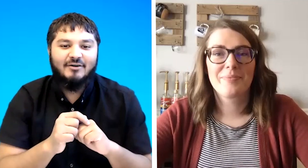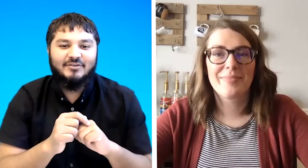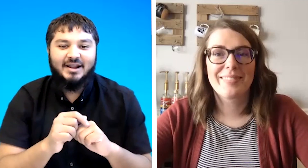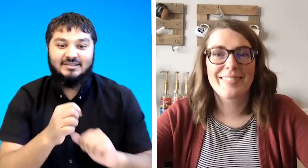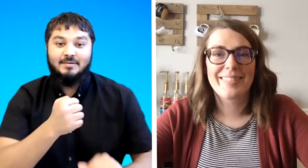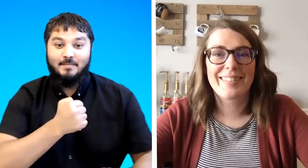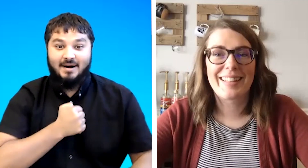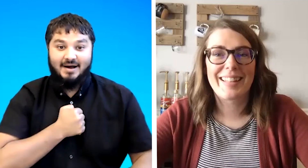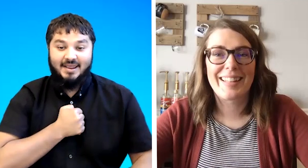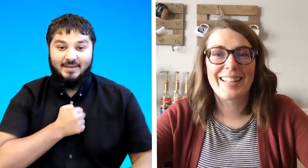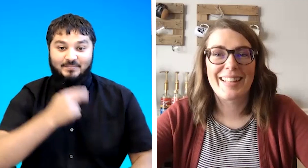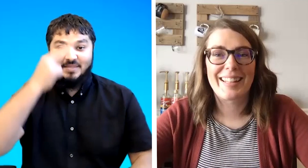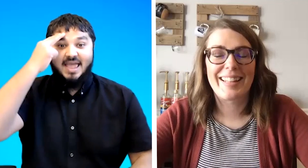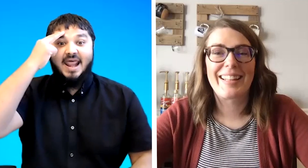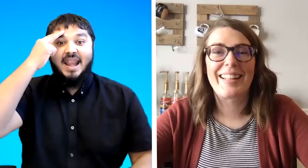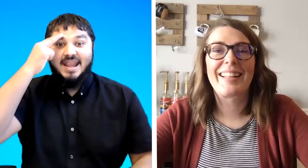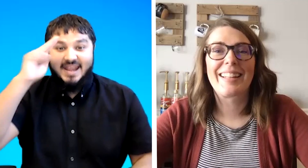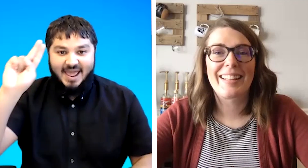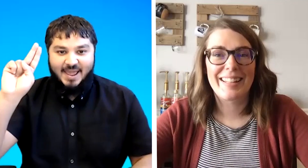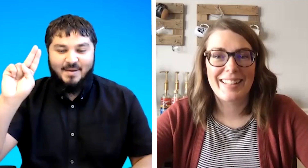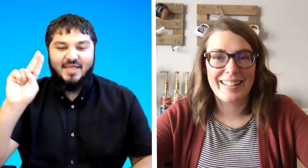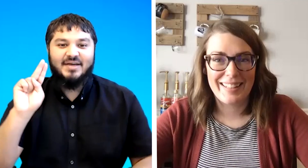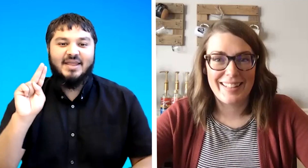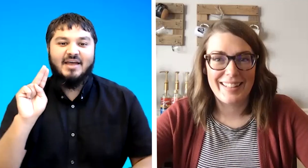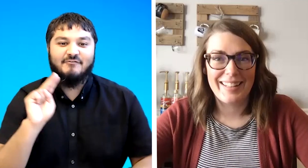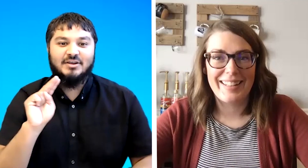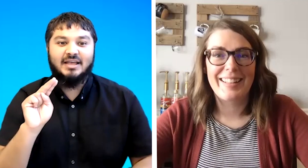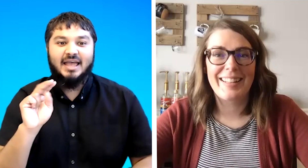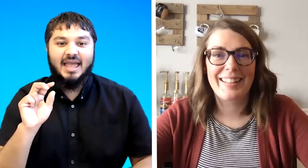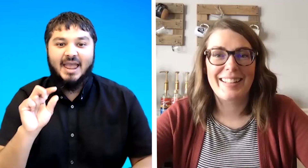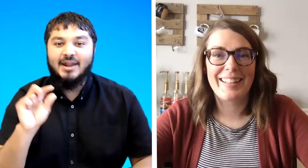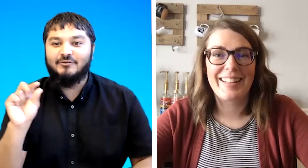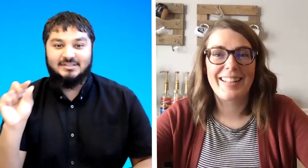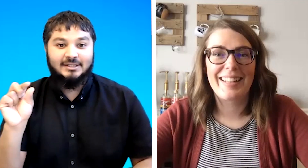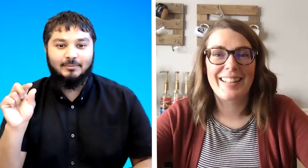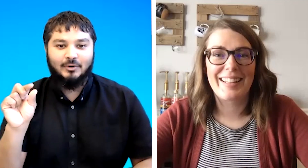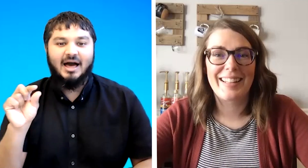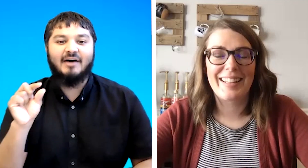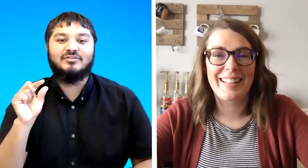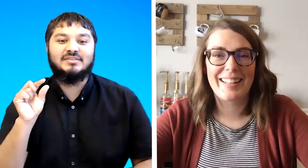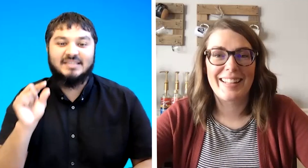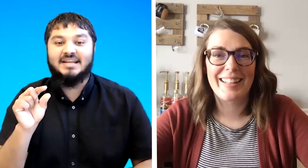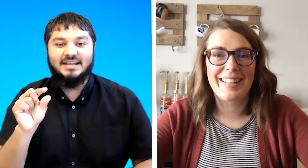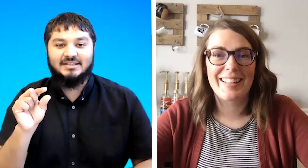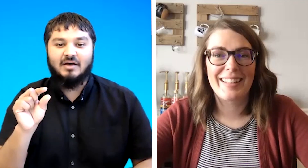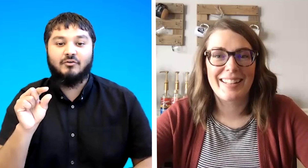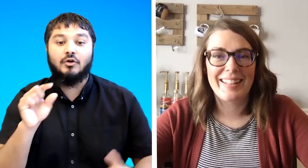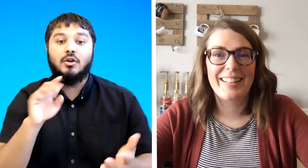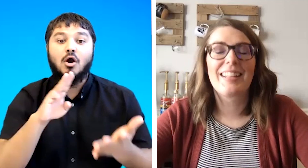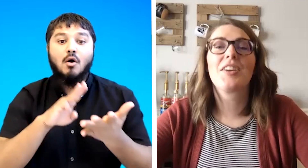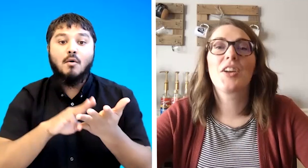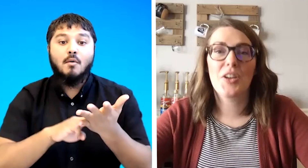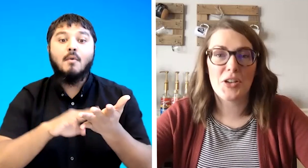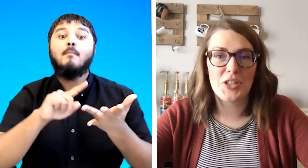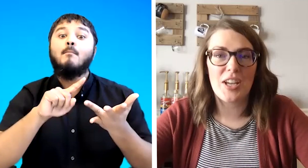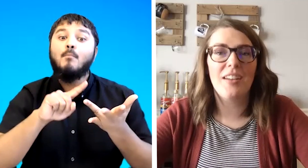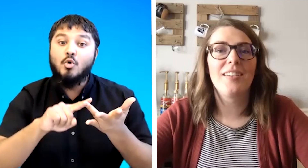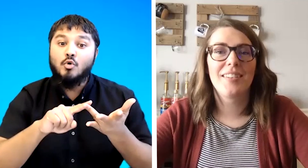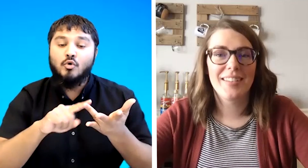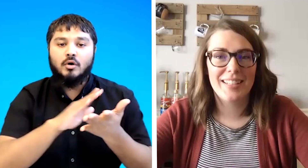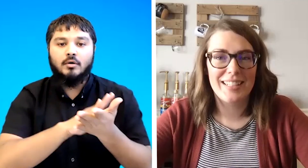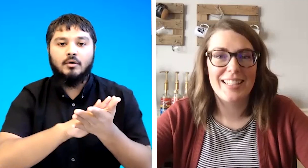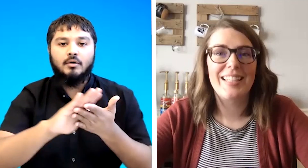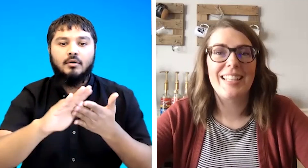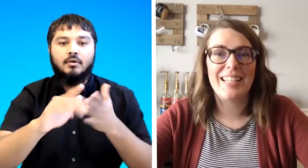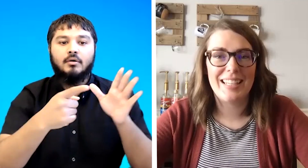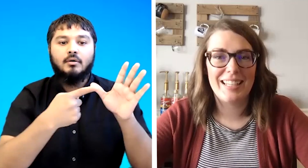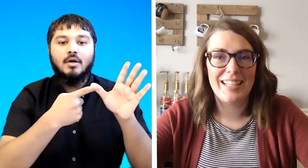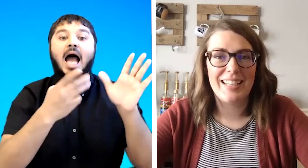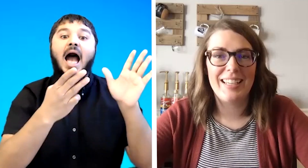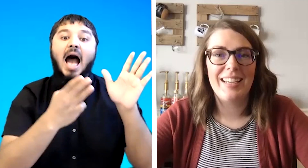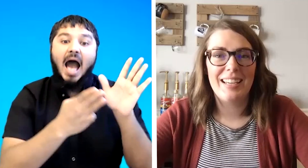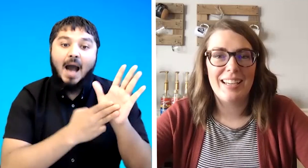done i said my name and then every end of the syllable i've said it so i've gone gotcha ham